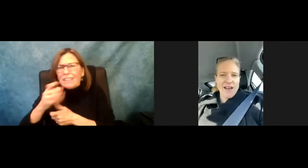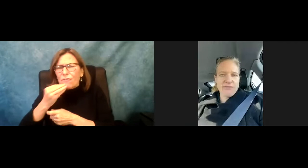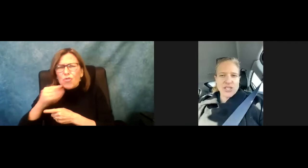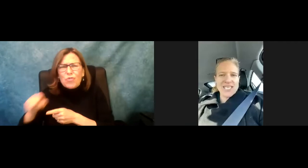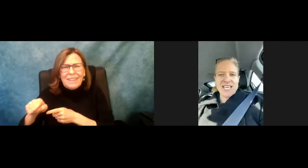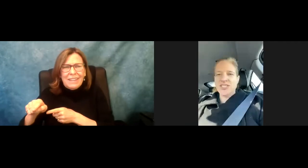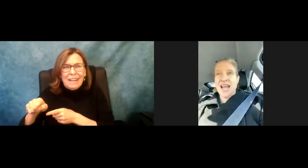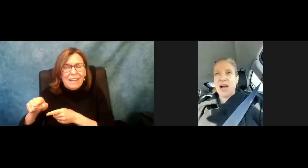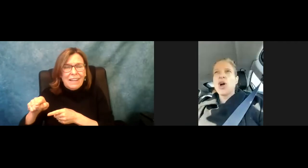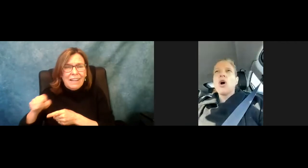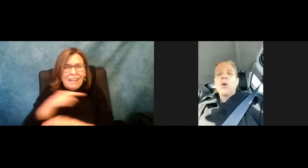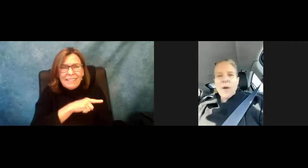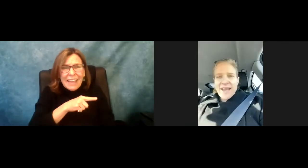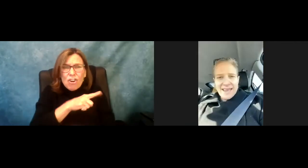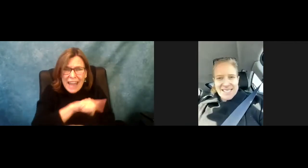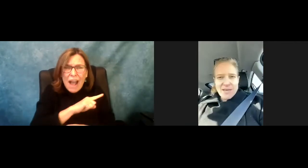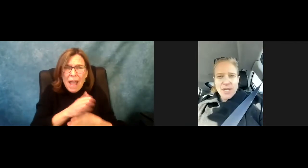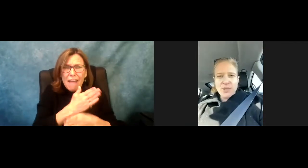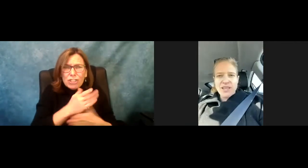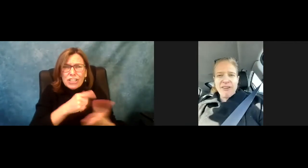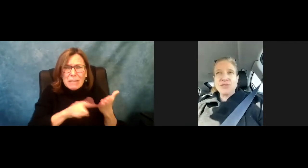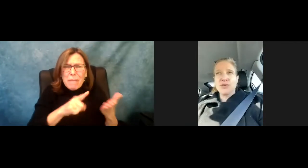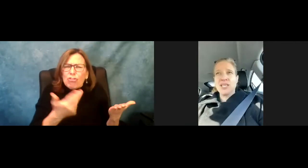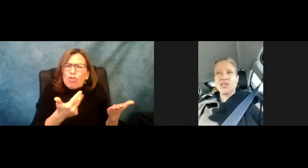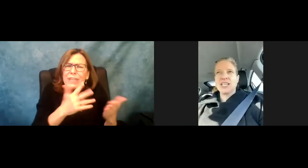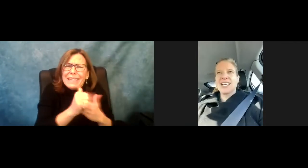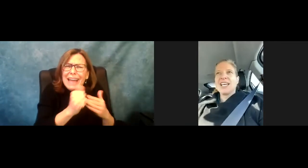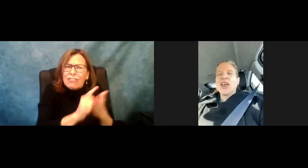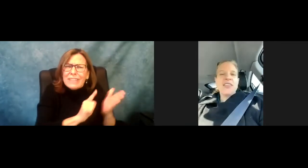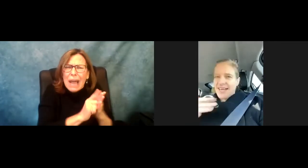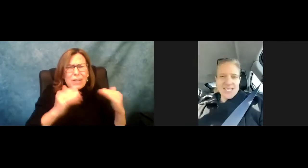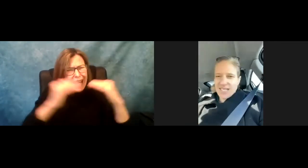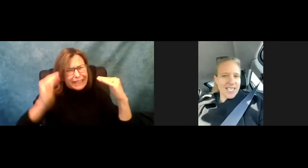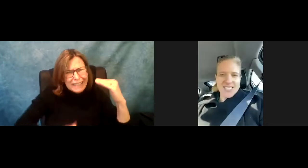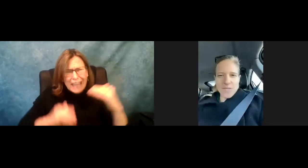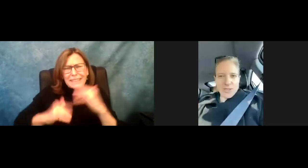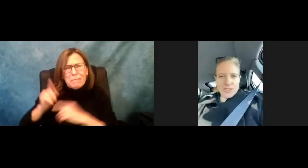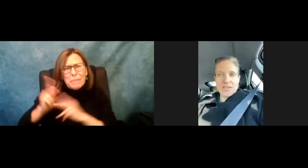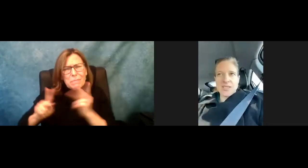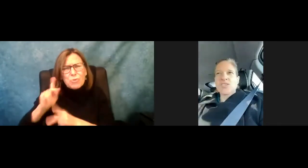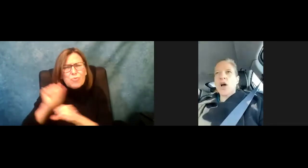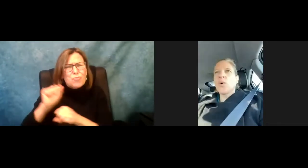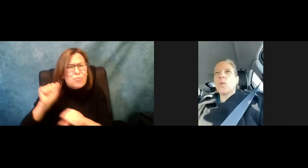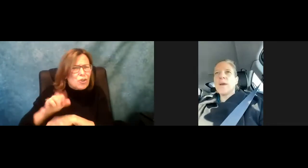getting paid. Say as much as people who are working in a fast-food industry, right now getting paid on average about